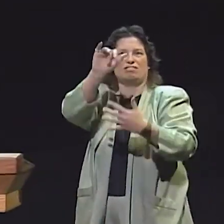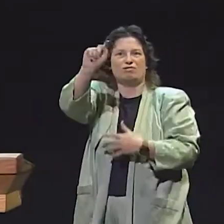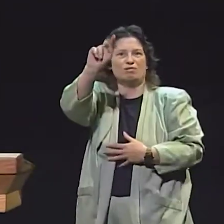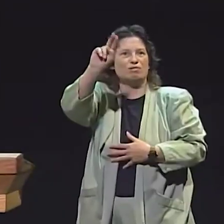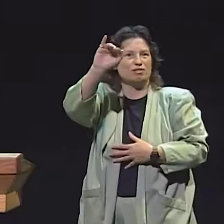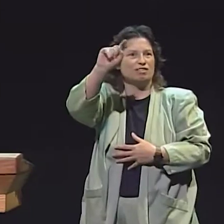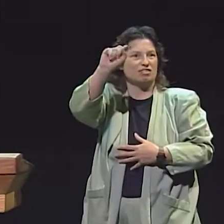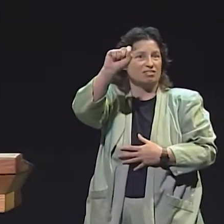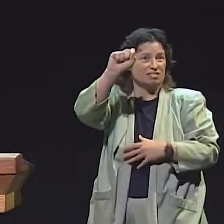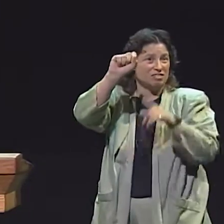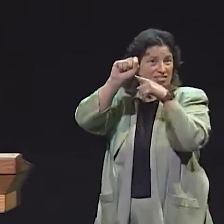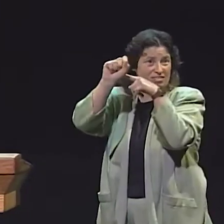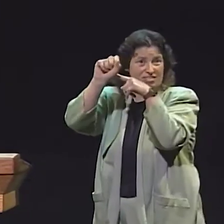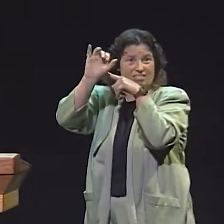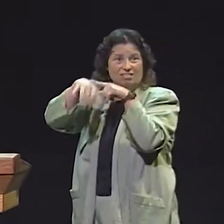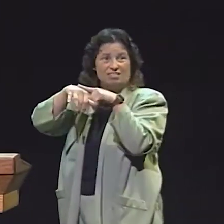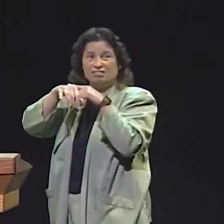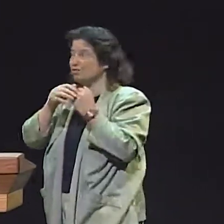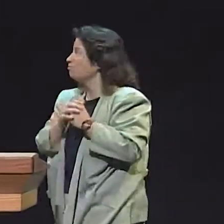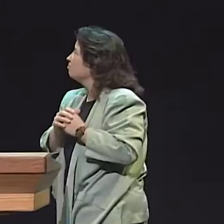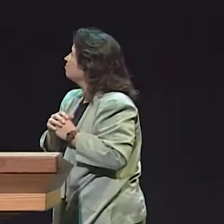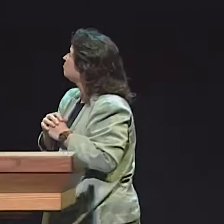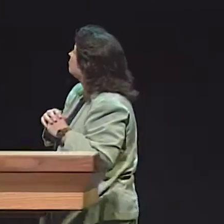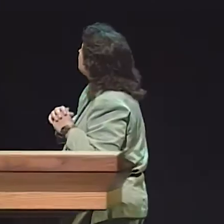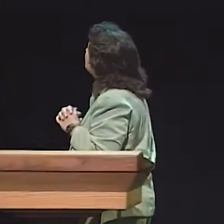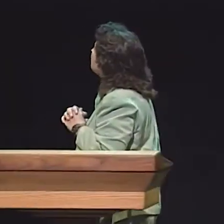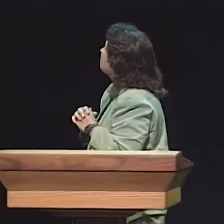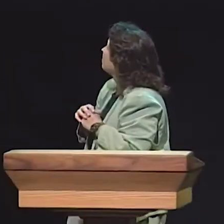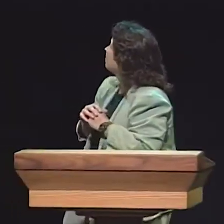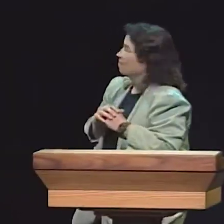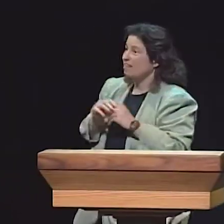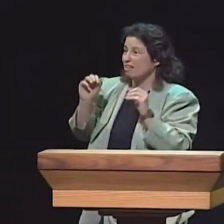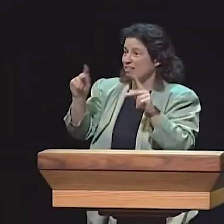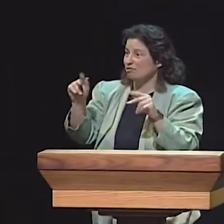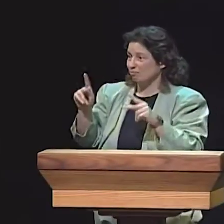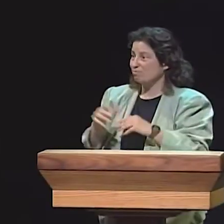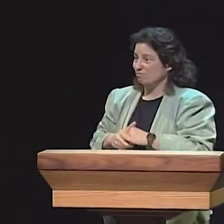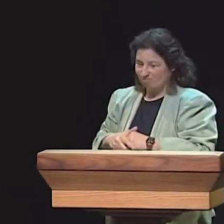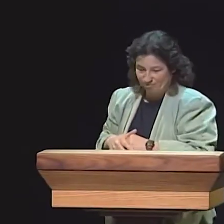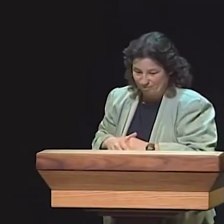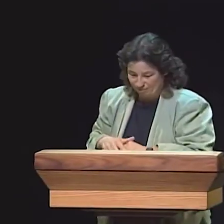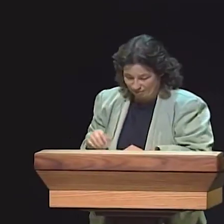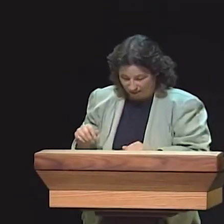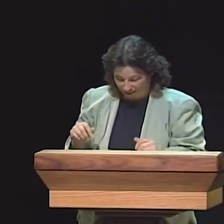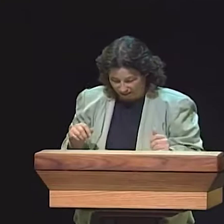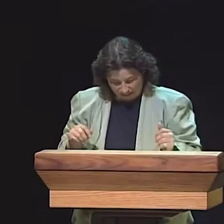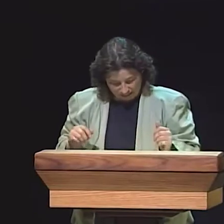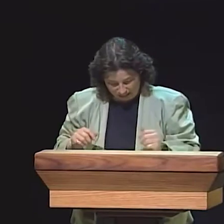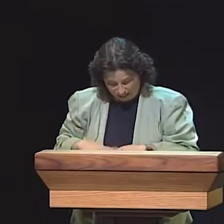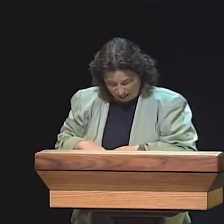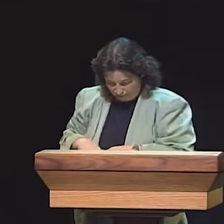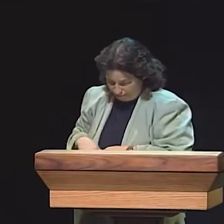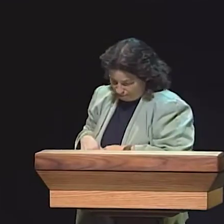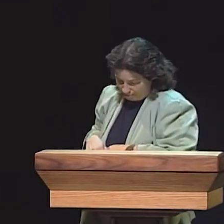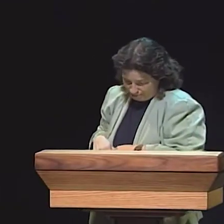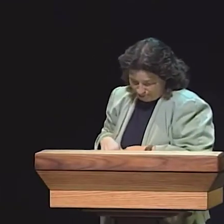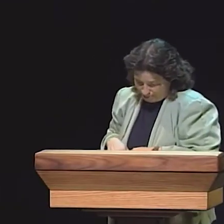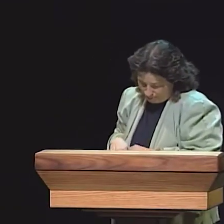SO, THEN I--IF THIS-- DID I SEE THE SIGN "RABBIT," WHICH IS A NOUN, THEN I SEGMENT THE T-UNIT THERE.